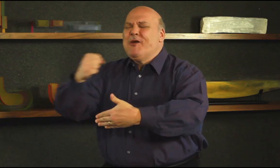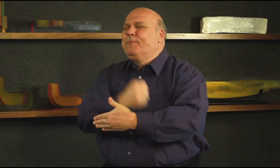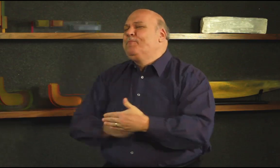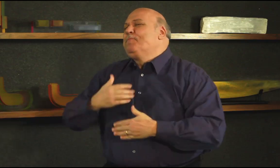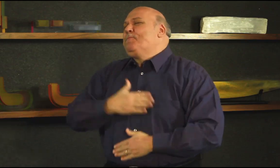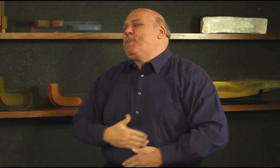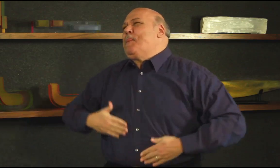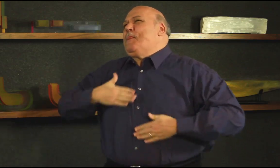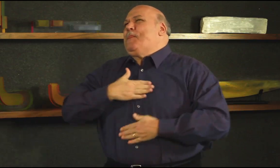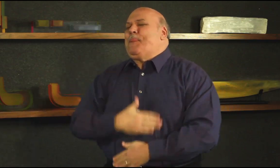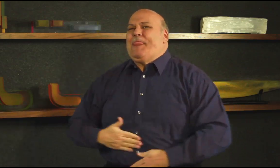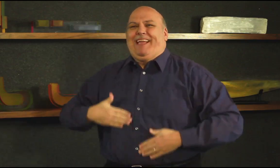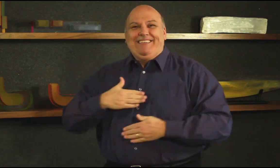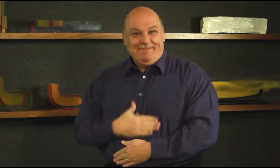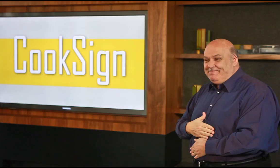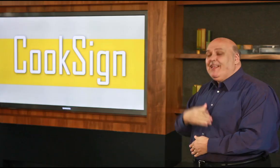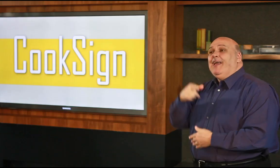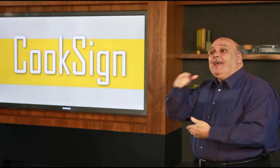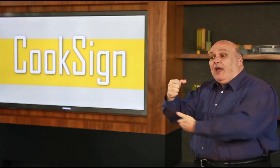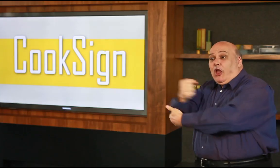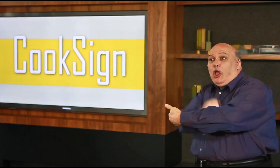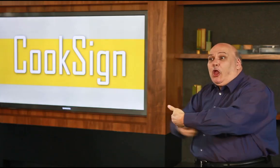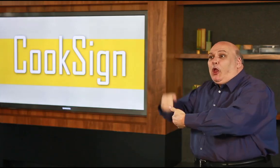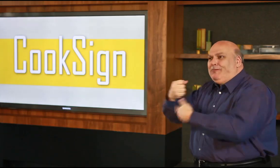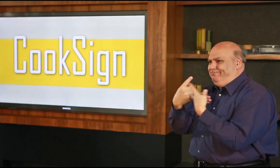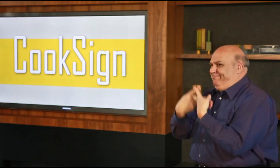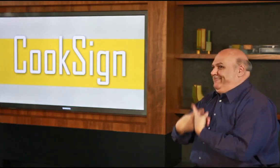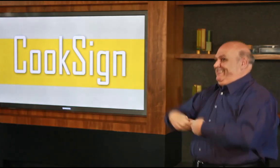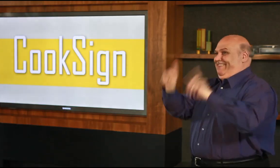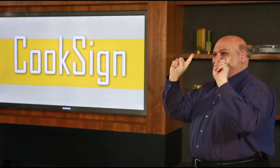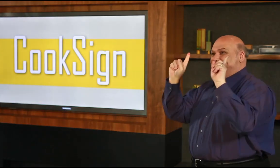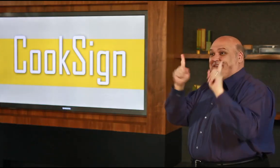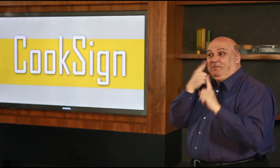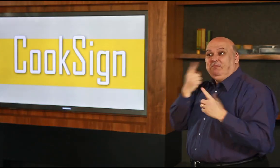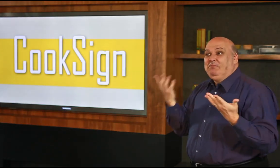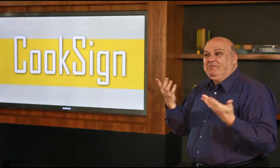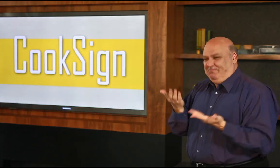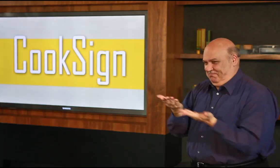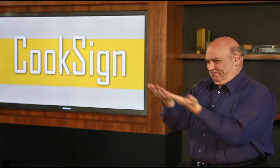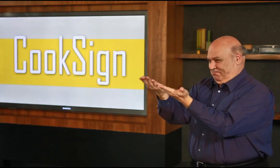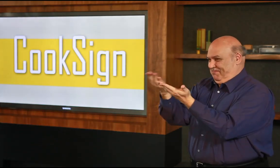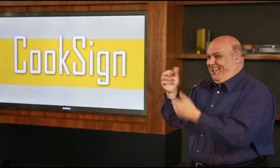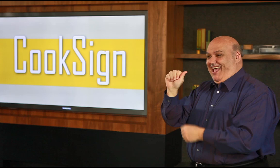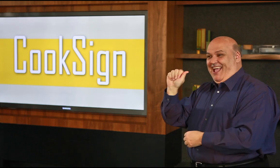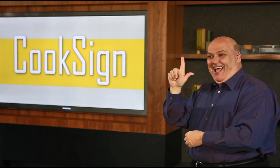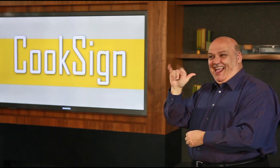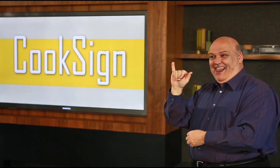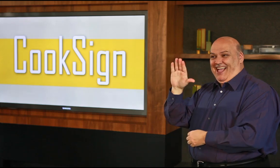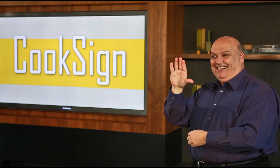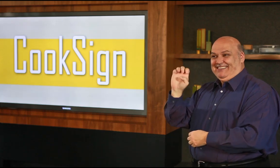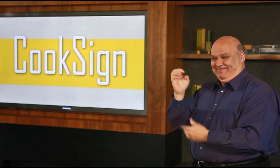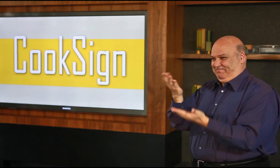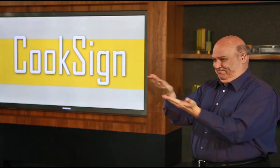tonight for dinner but I am not sure what to cook tonight. Let’s see what Alice suggests on todays’ “CookSign” show!